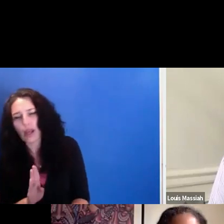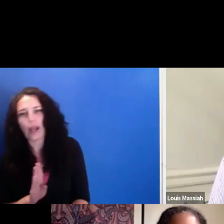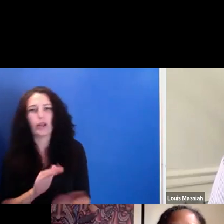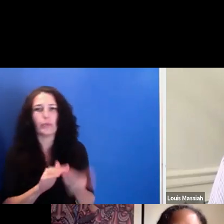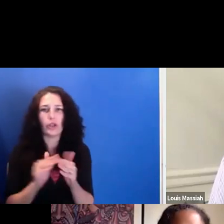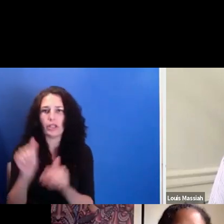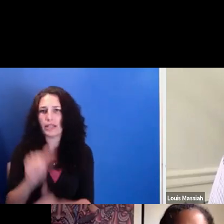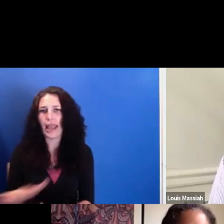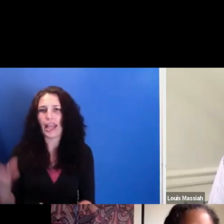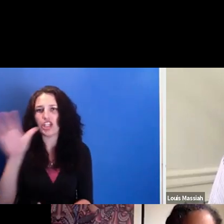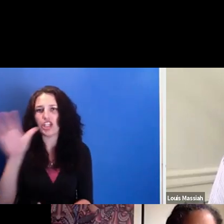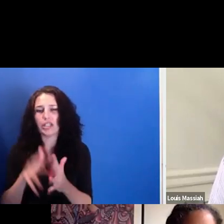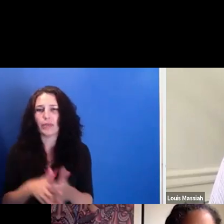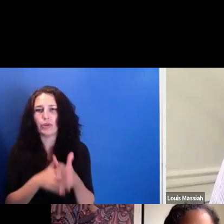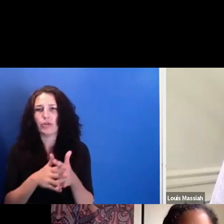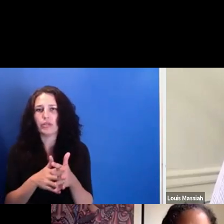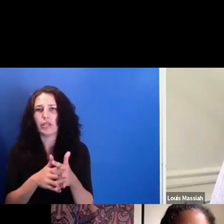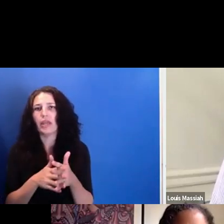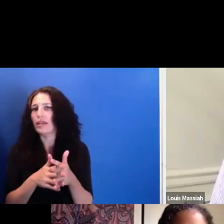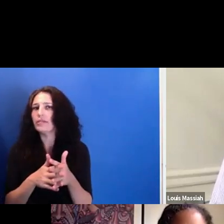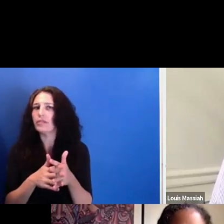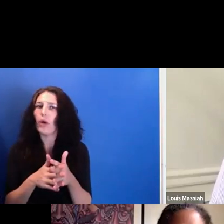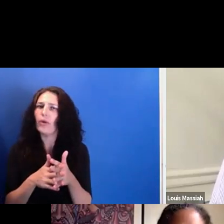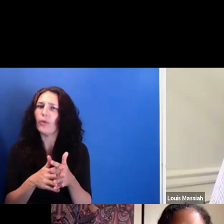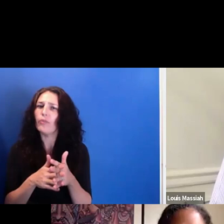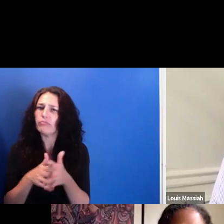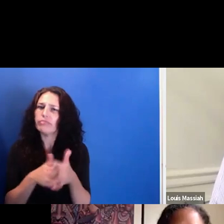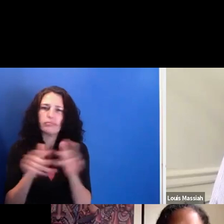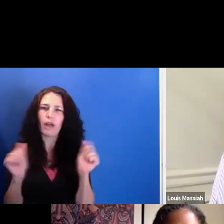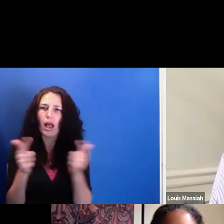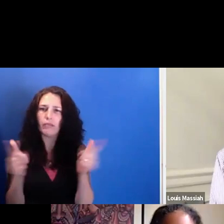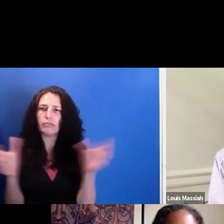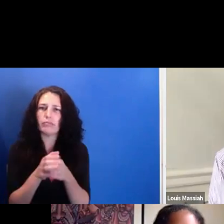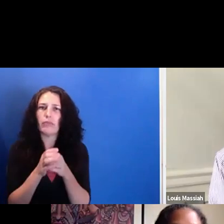So, yeah, so I think that history is there, and it should continue. And just a little two cents.